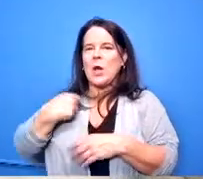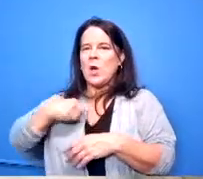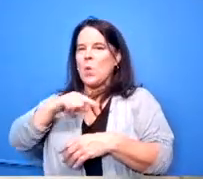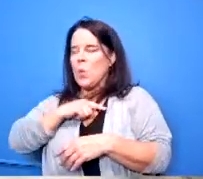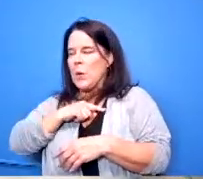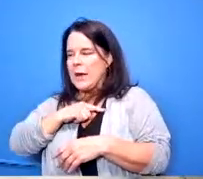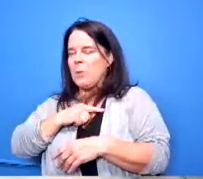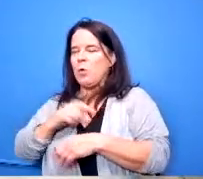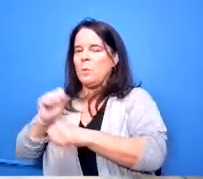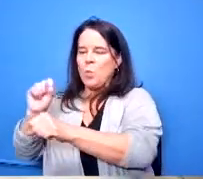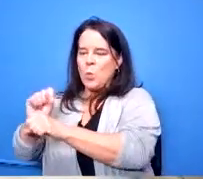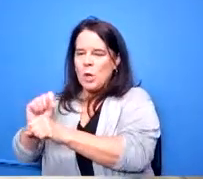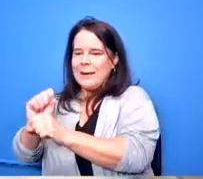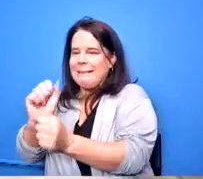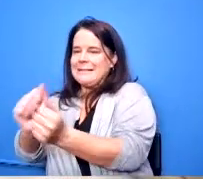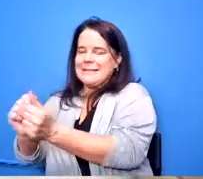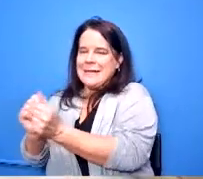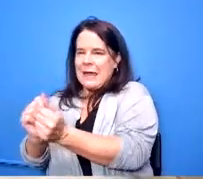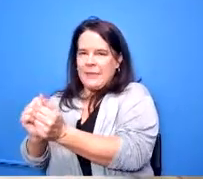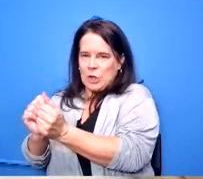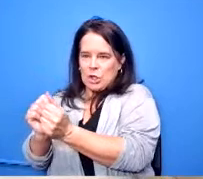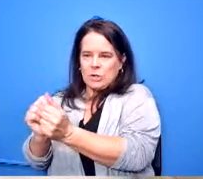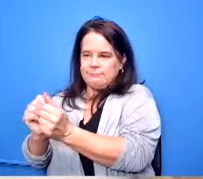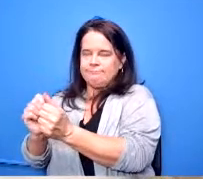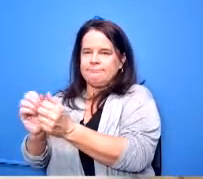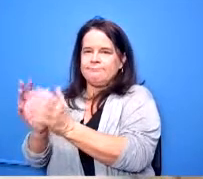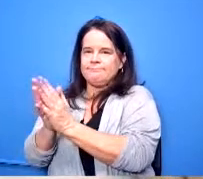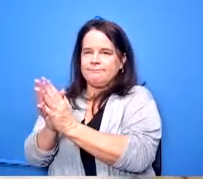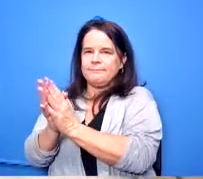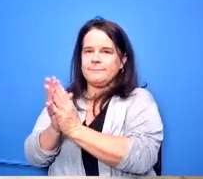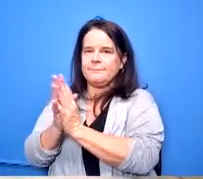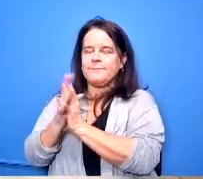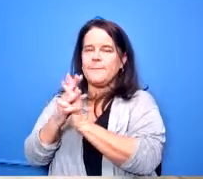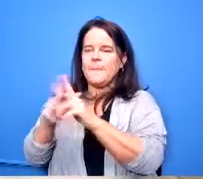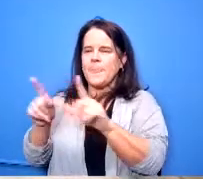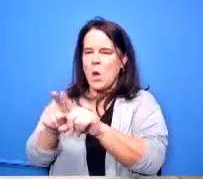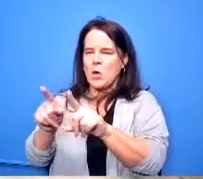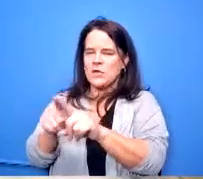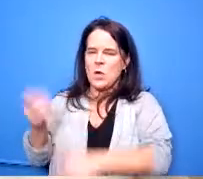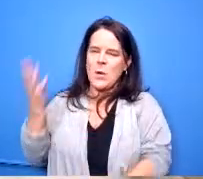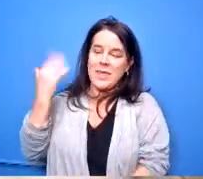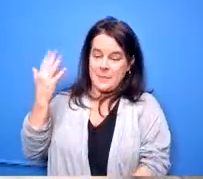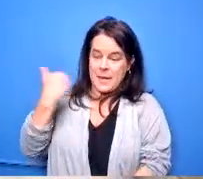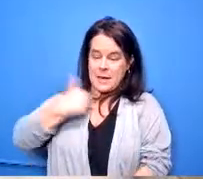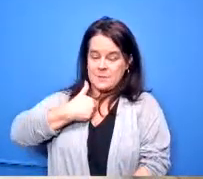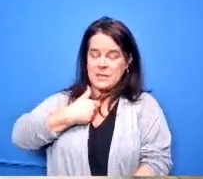um working with them i i've also in my past supervised k through 12